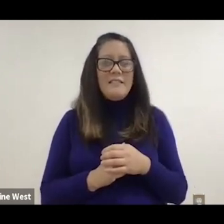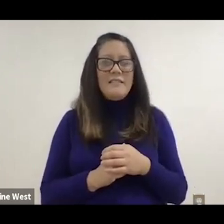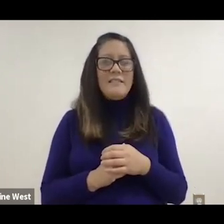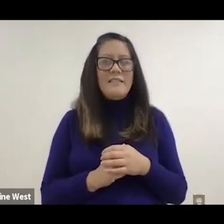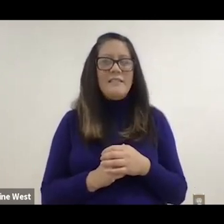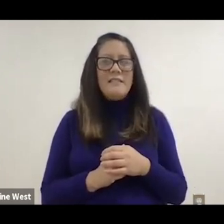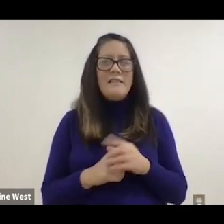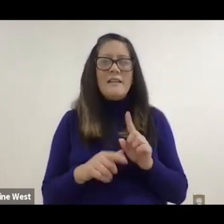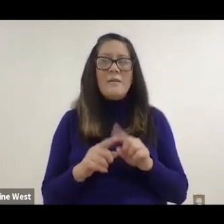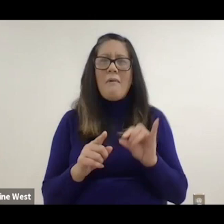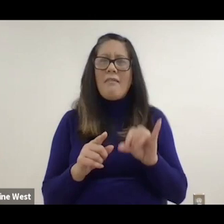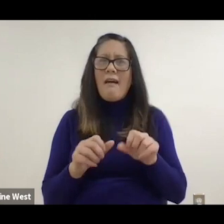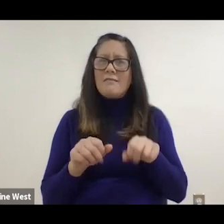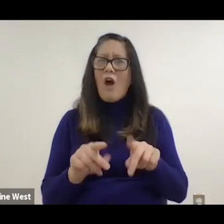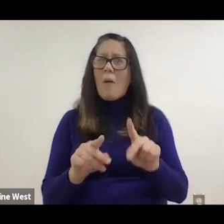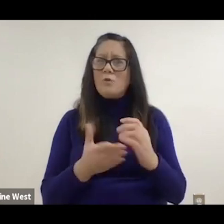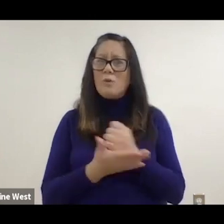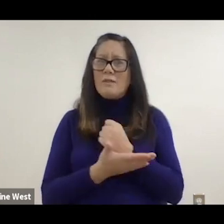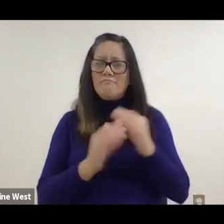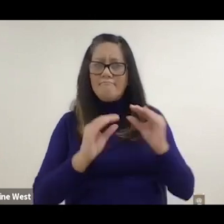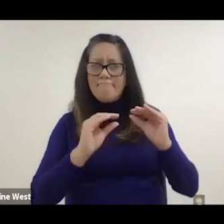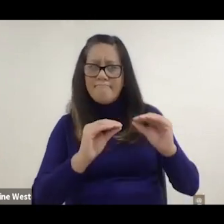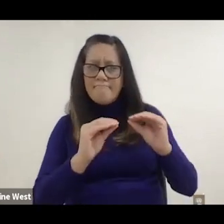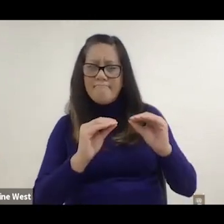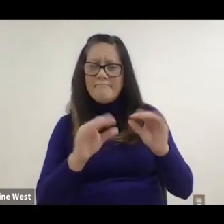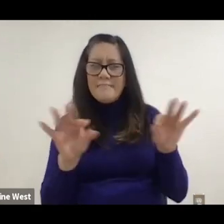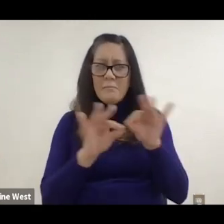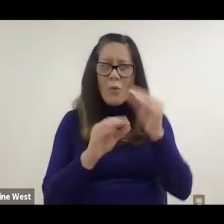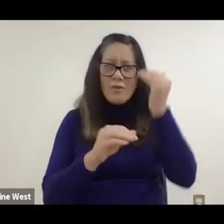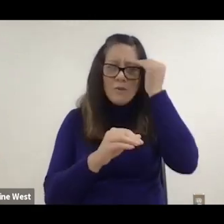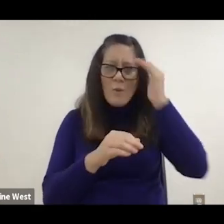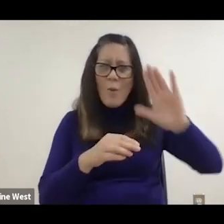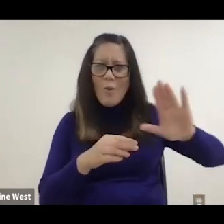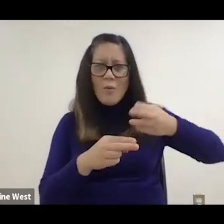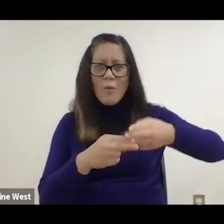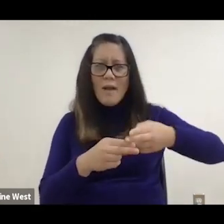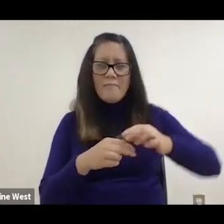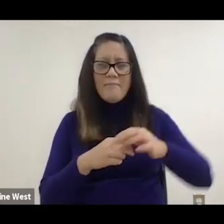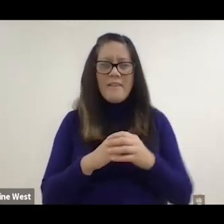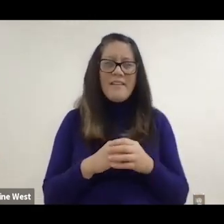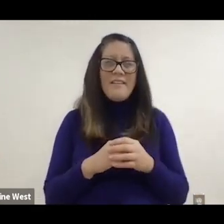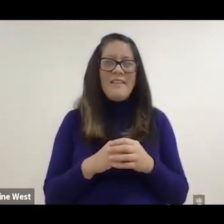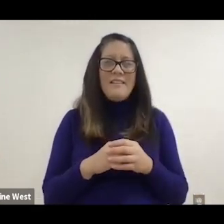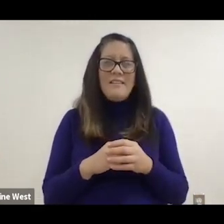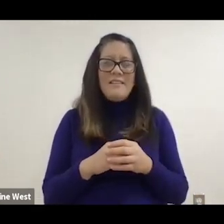the importance about knowing your weight and managing your weight. So one of the things we worked on